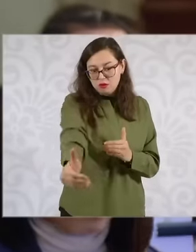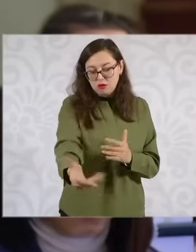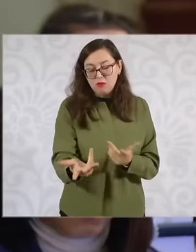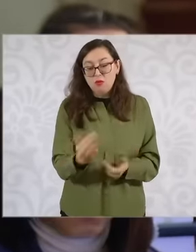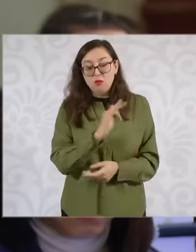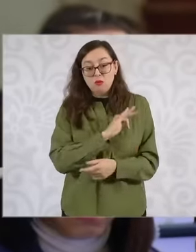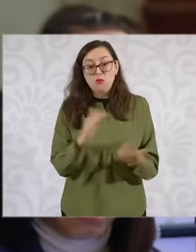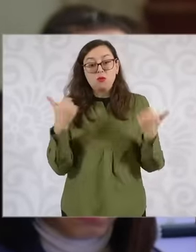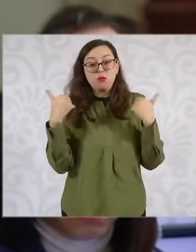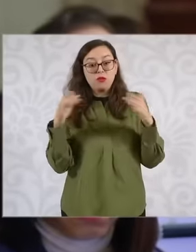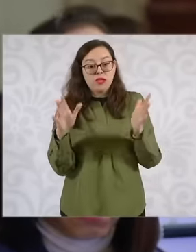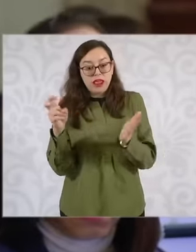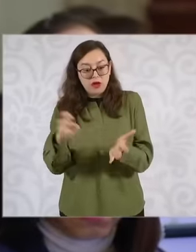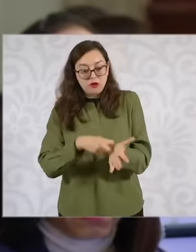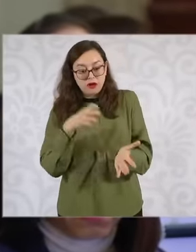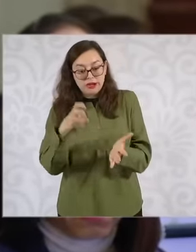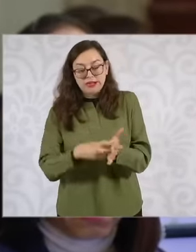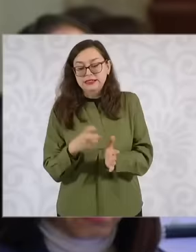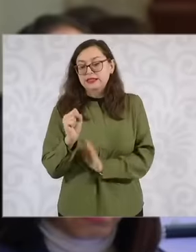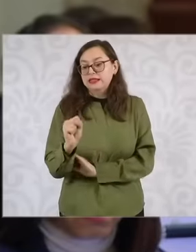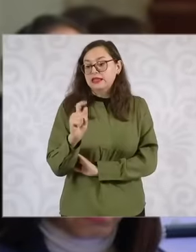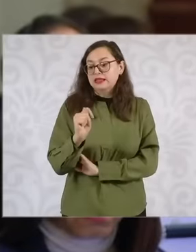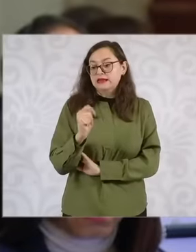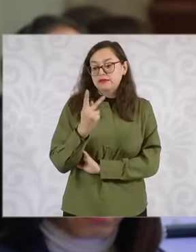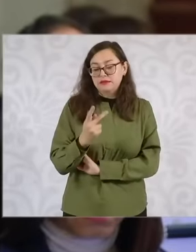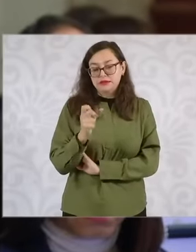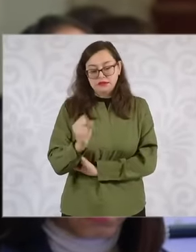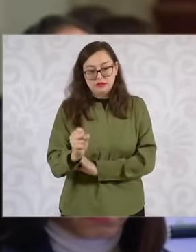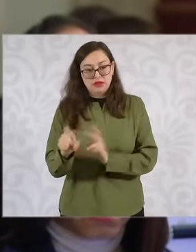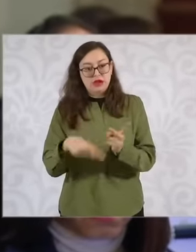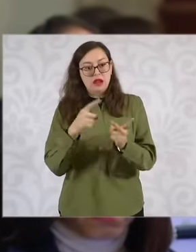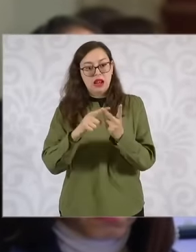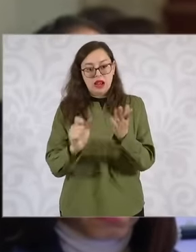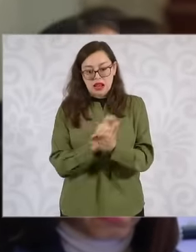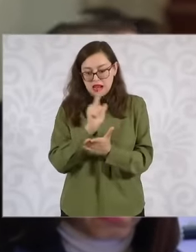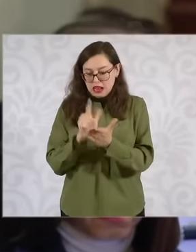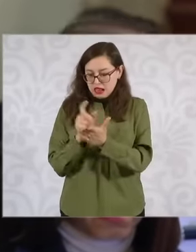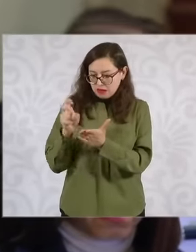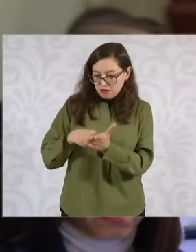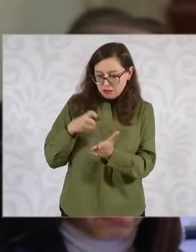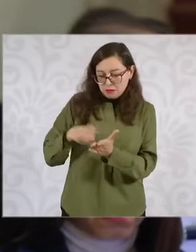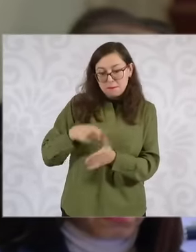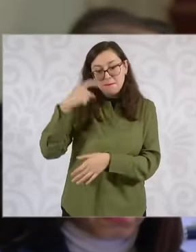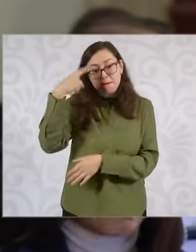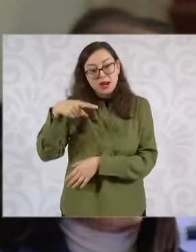the Ministry of Labor itself. law so that all these people could be helped,